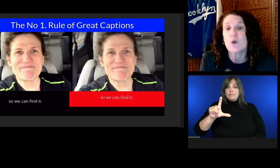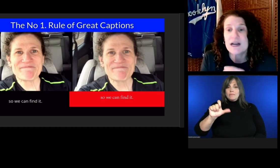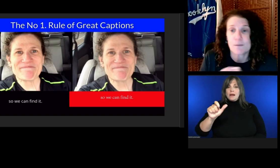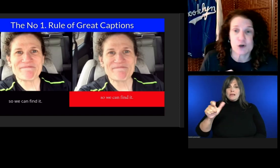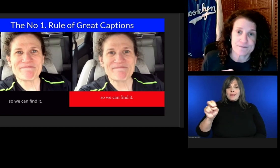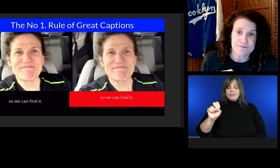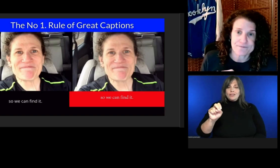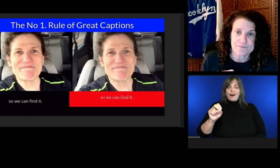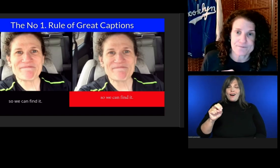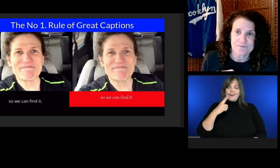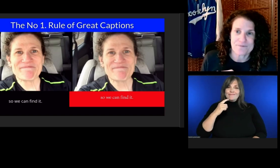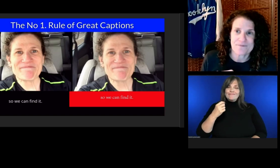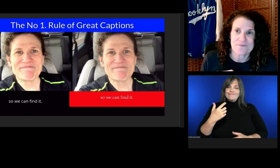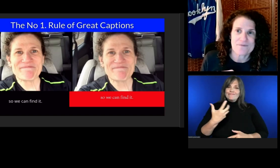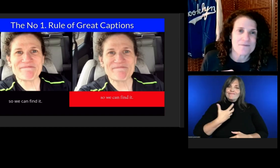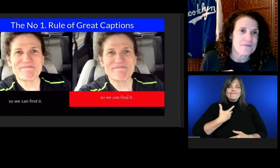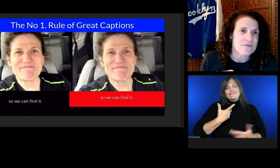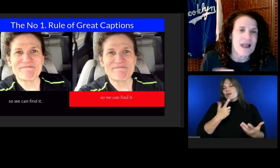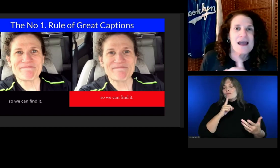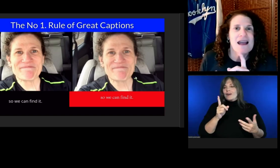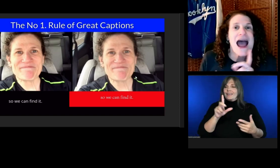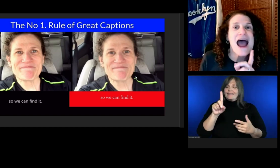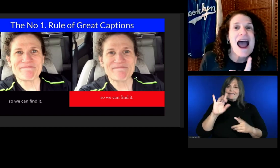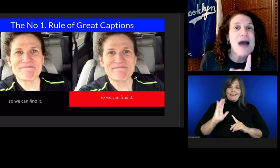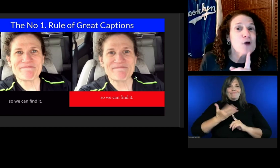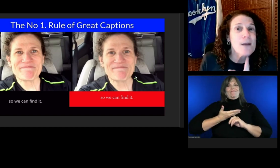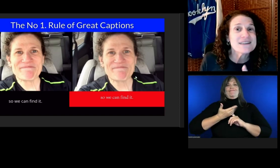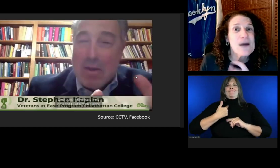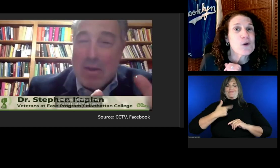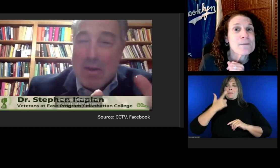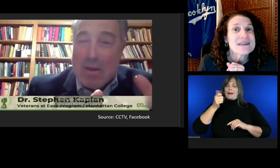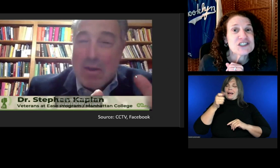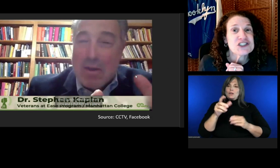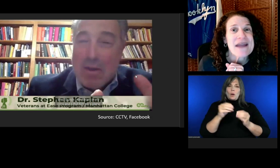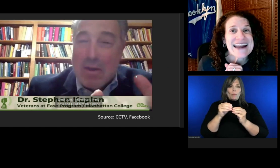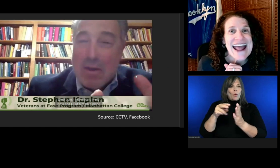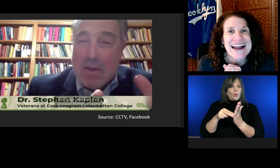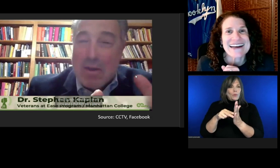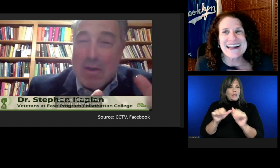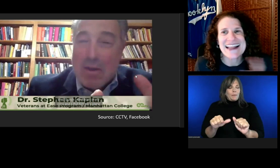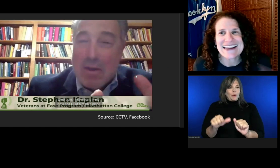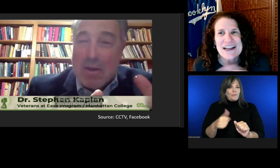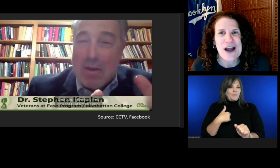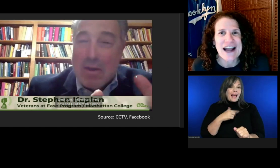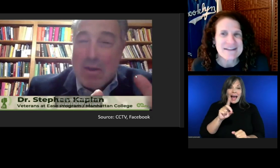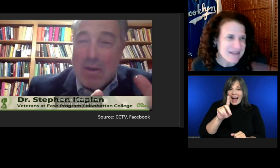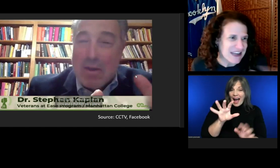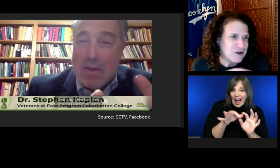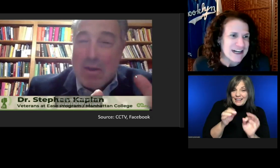I promised that I would mention Manhattan. Here it is.